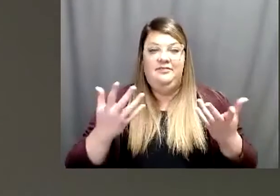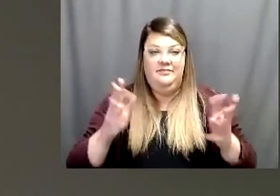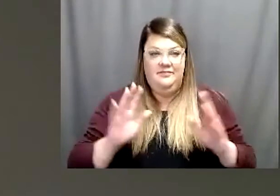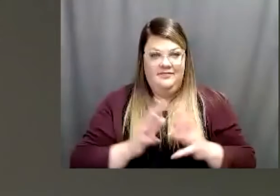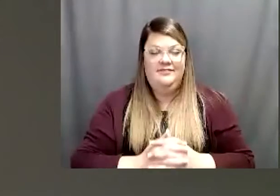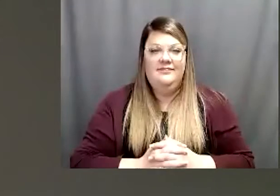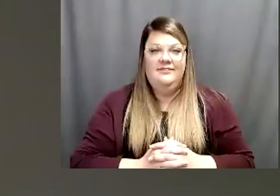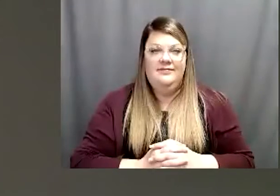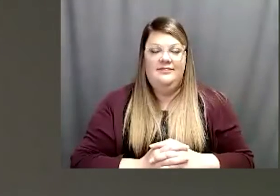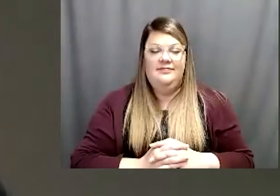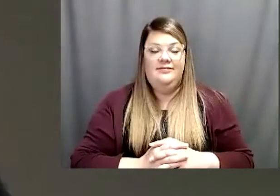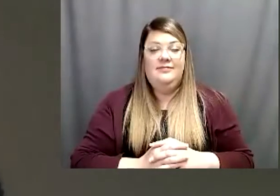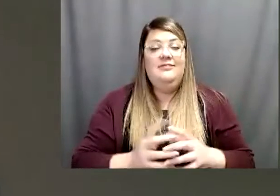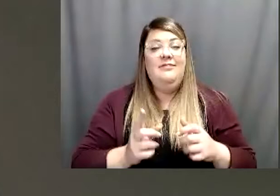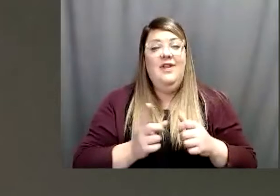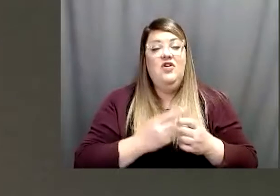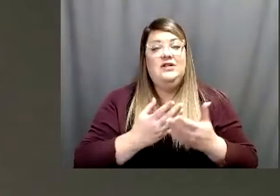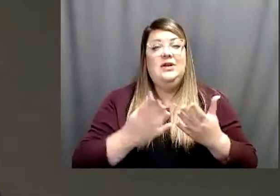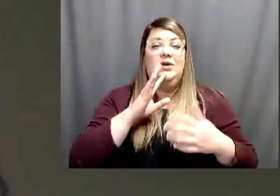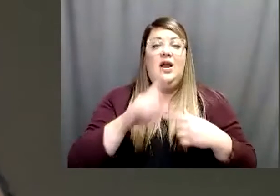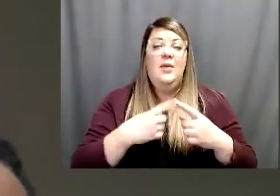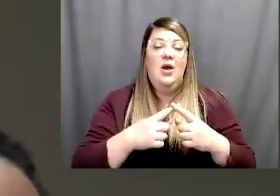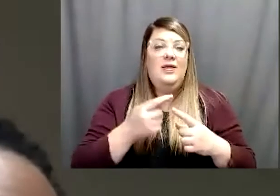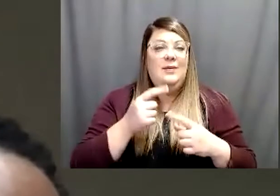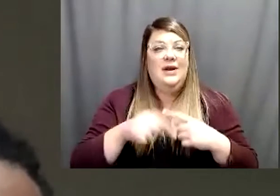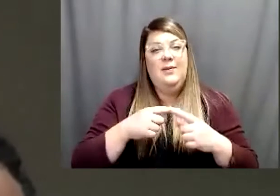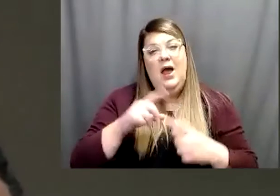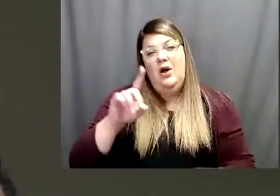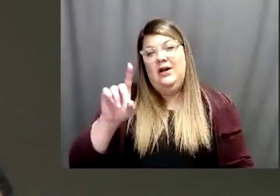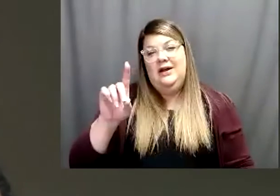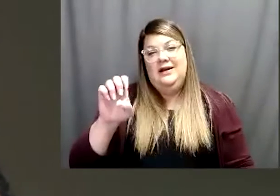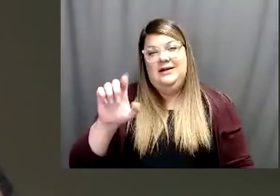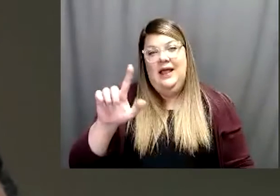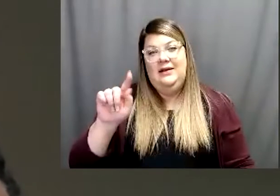you know the first thing we're going to talk about is a little bit about the delta variant. I'm sure